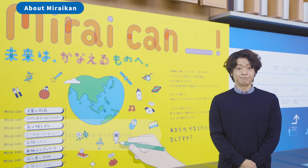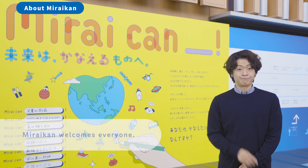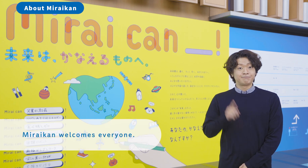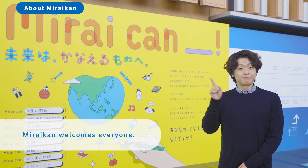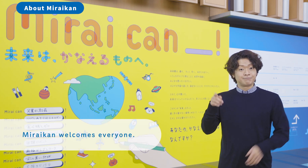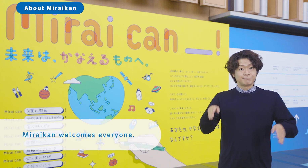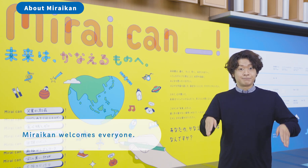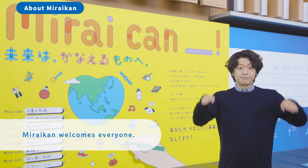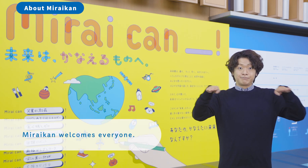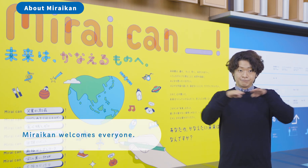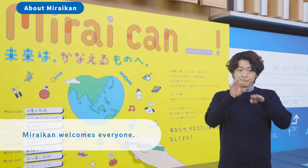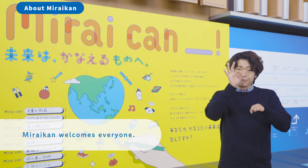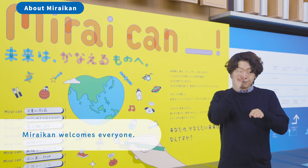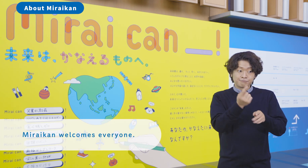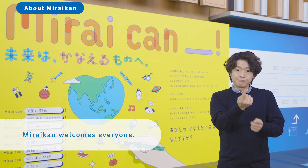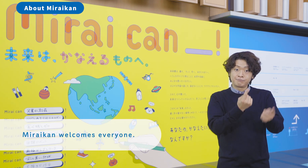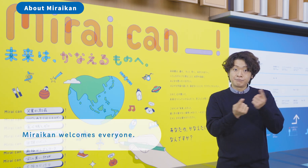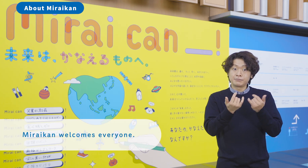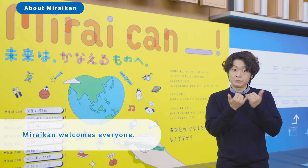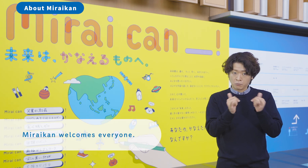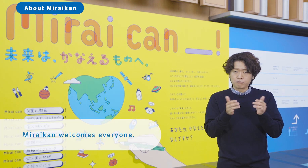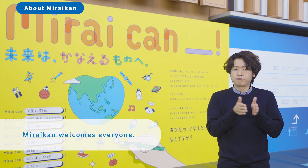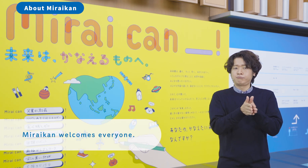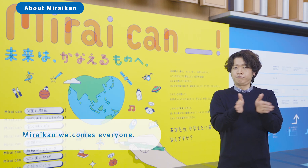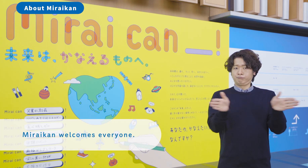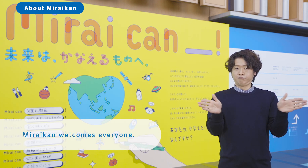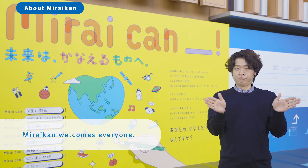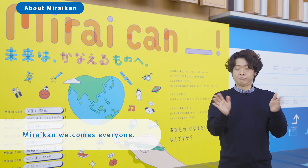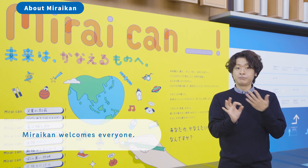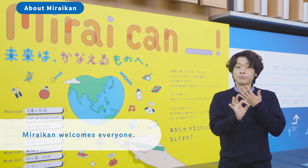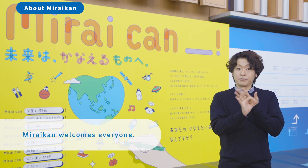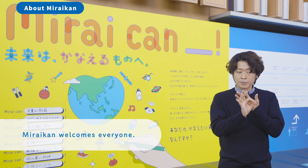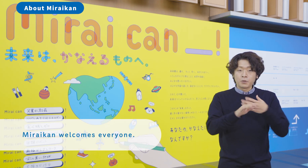Miraikan welcomes everyone.